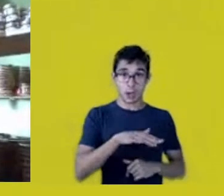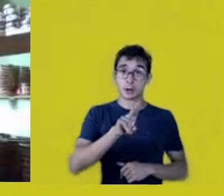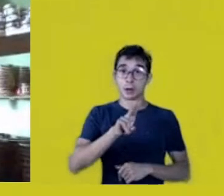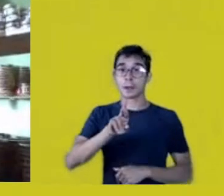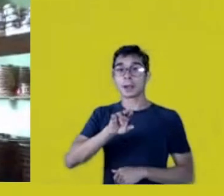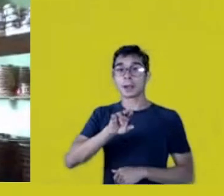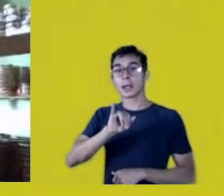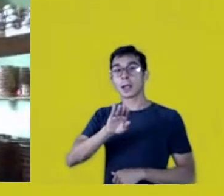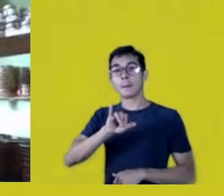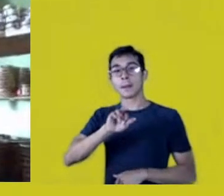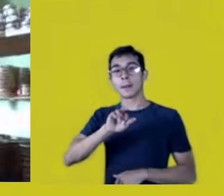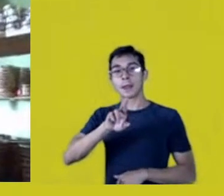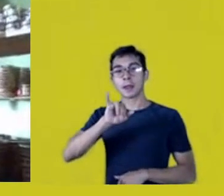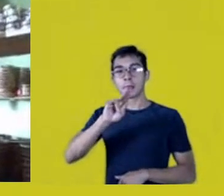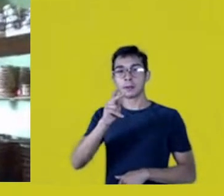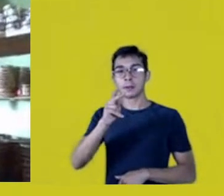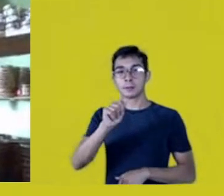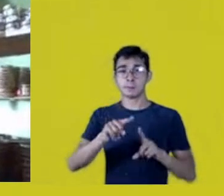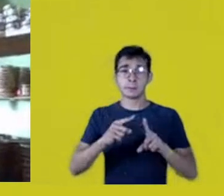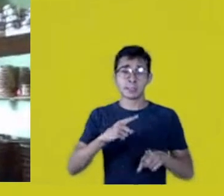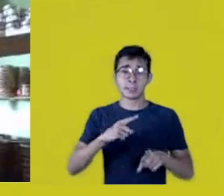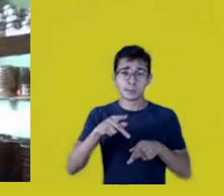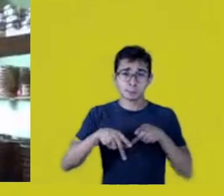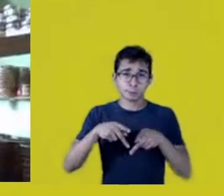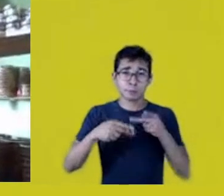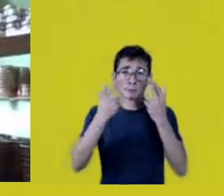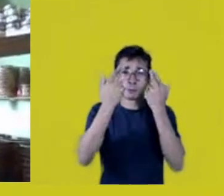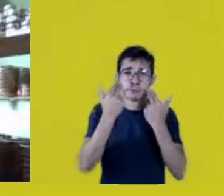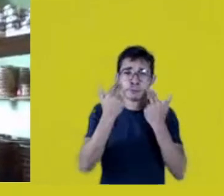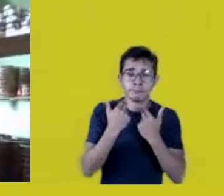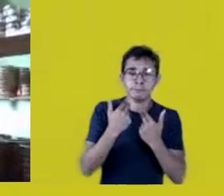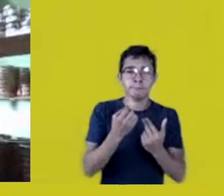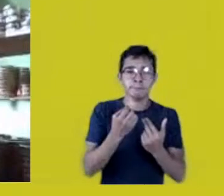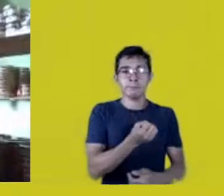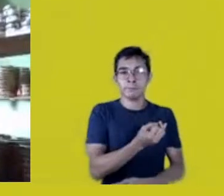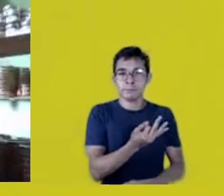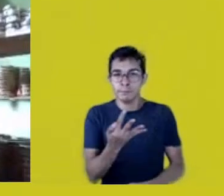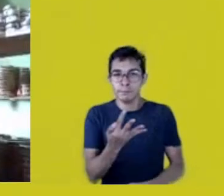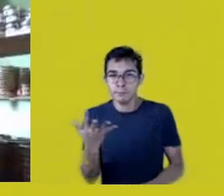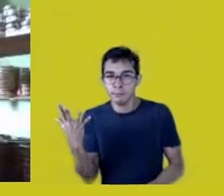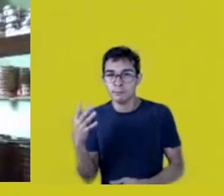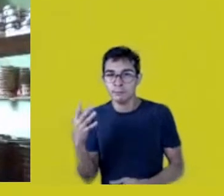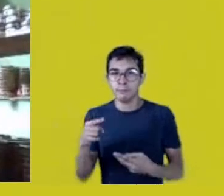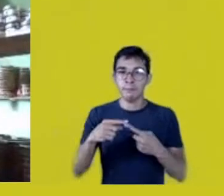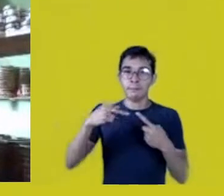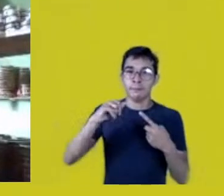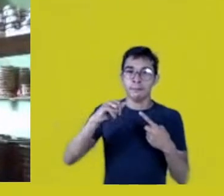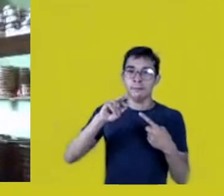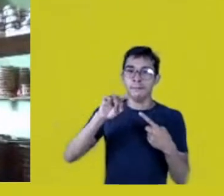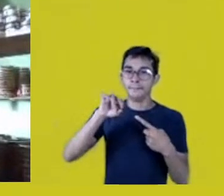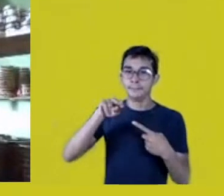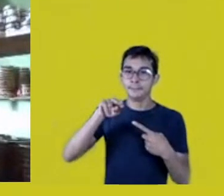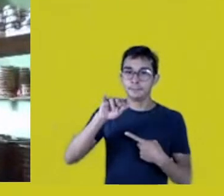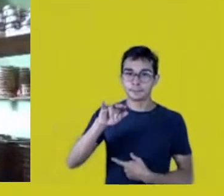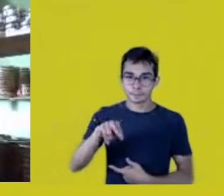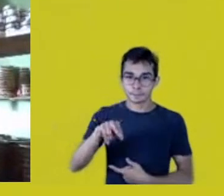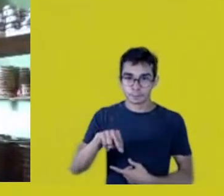but it has Mura families, Parintintim families, Apurinã families,